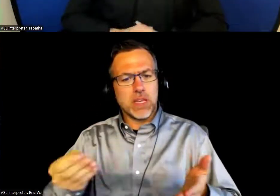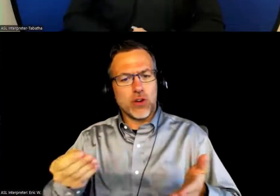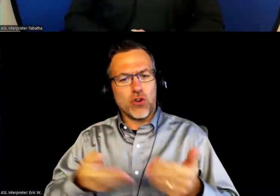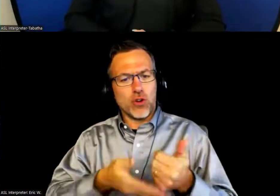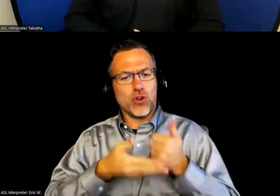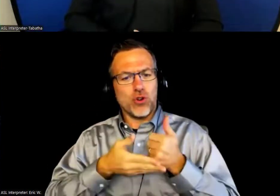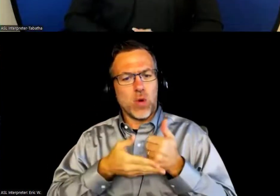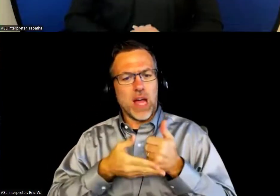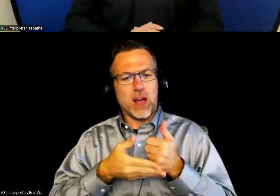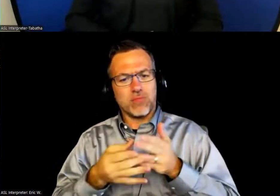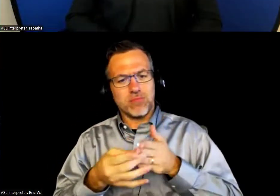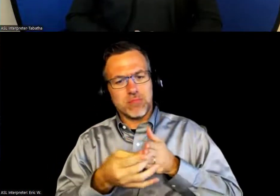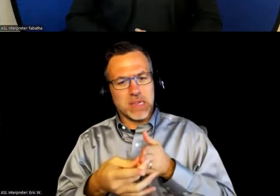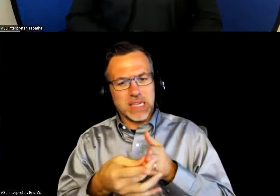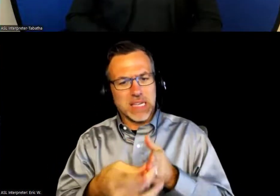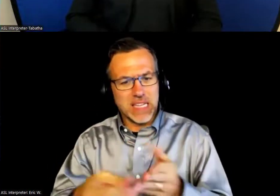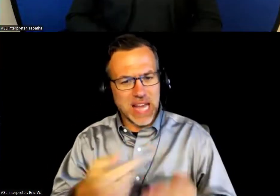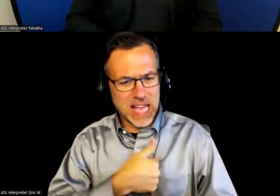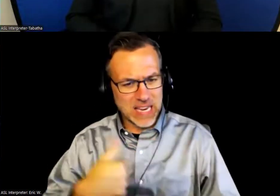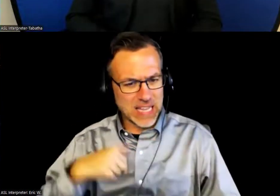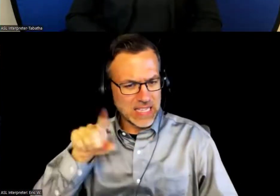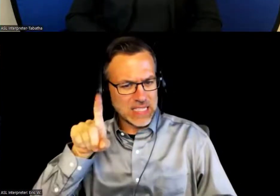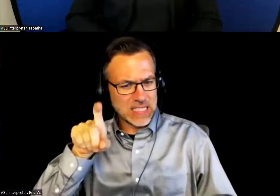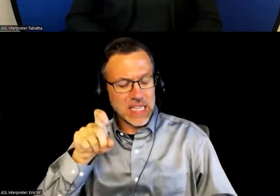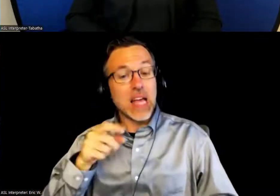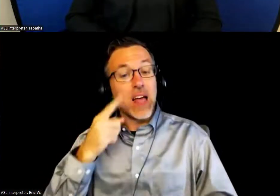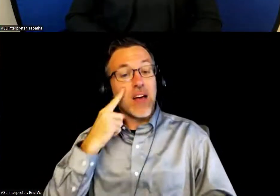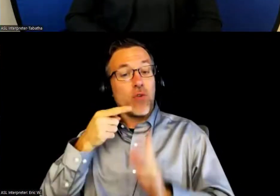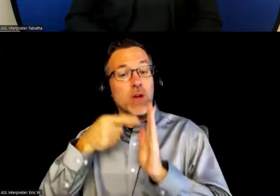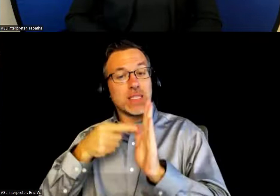I'm specifically thinking of the research activities document.